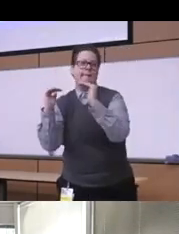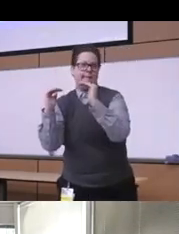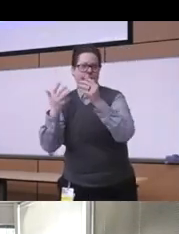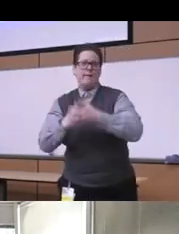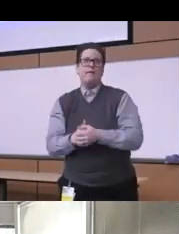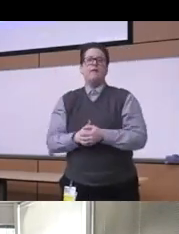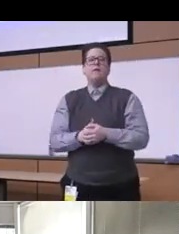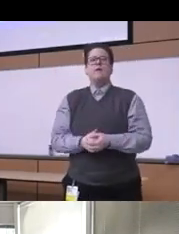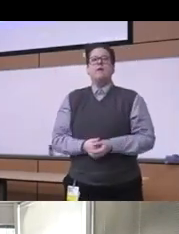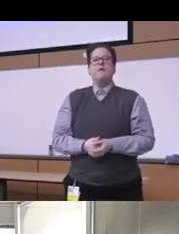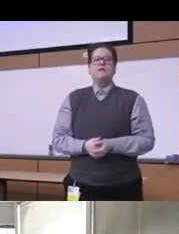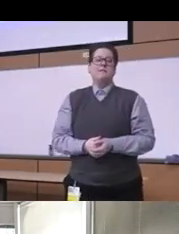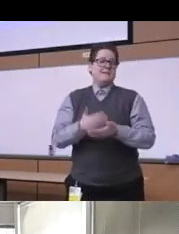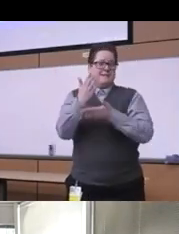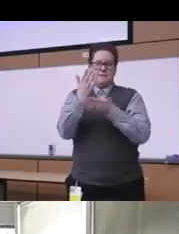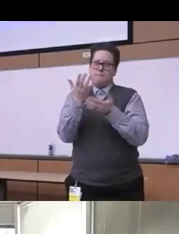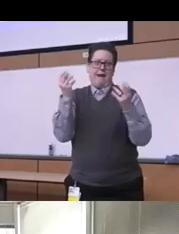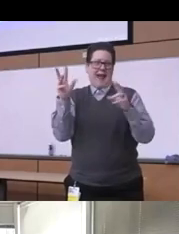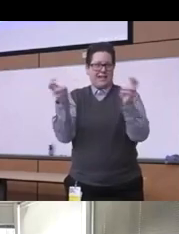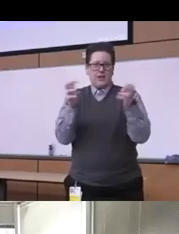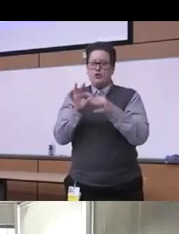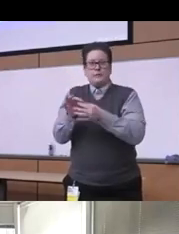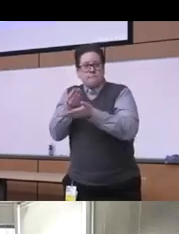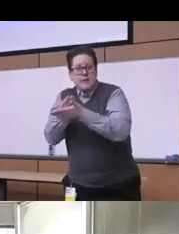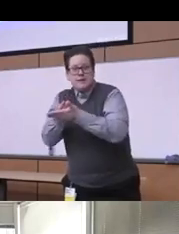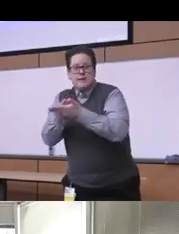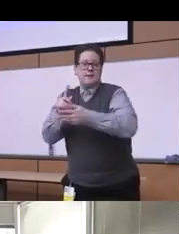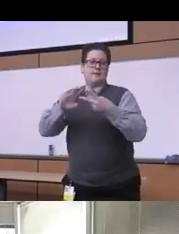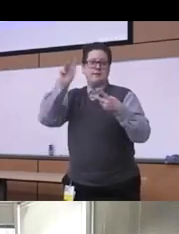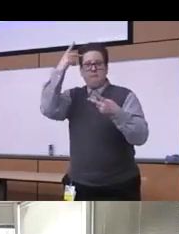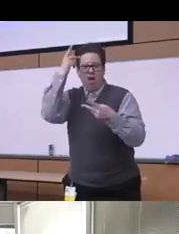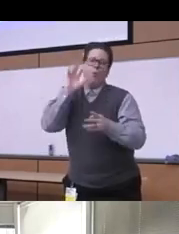economic as well as really political and I wouldn't get into more details about that